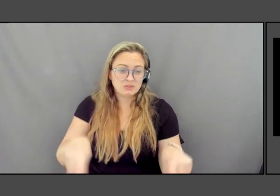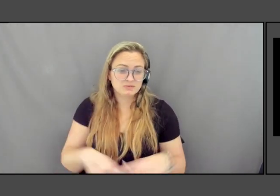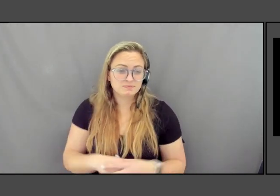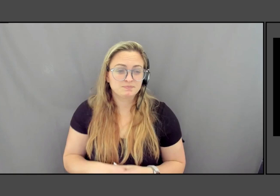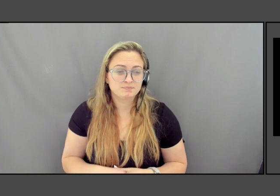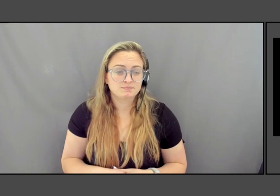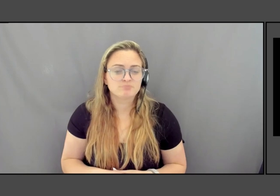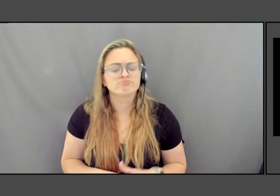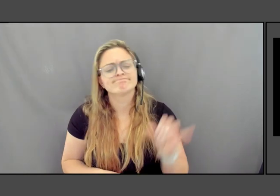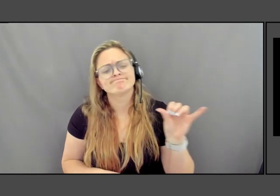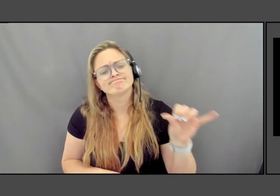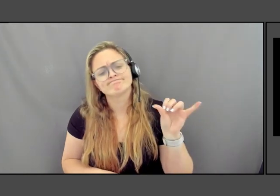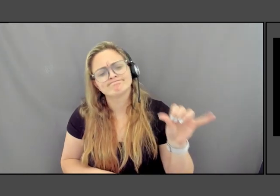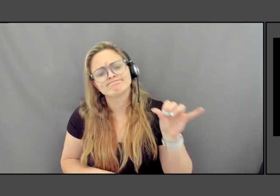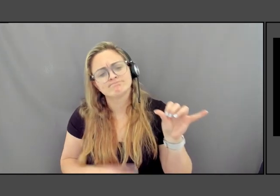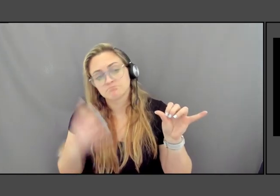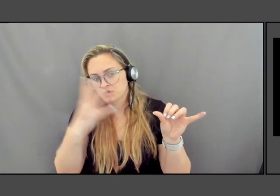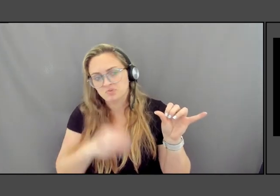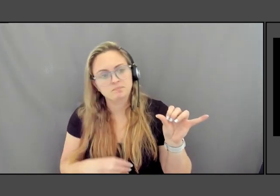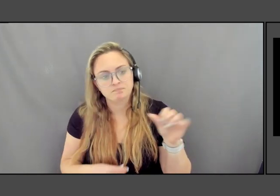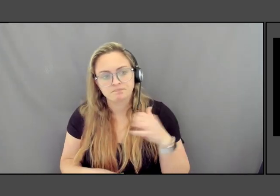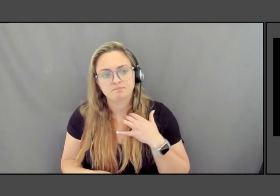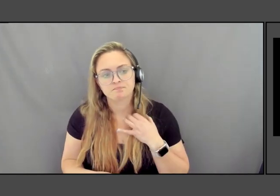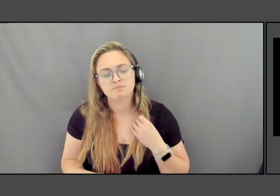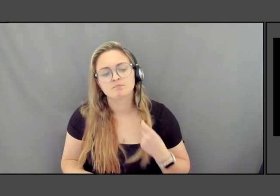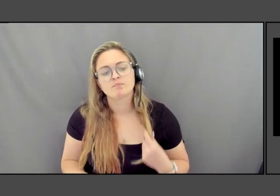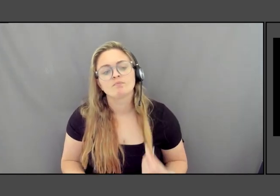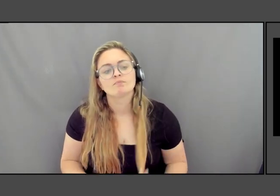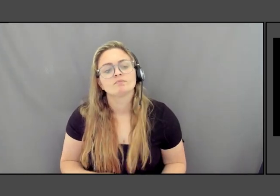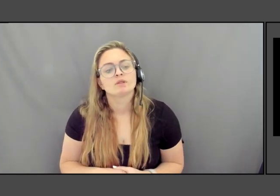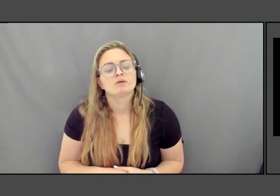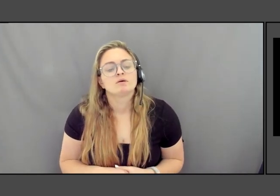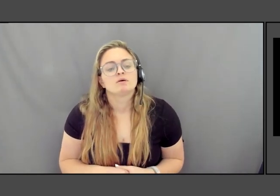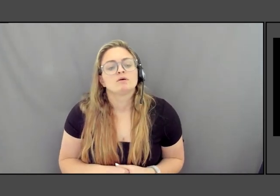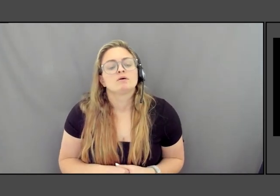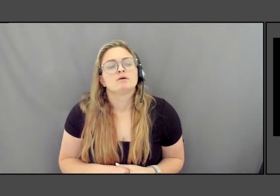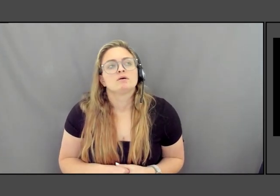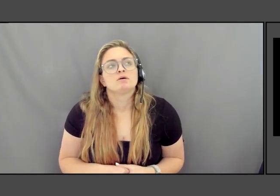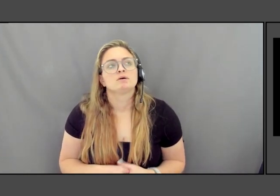That's beautiful. To what extent, just over time,